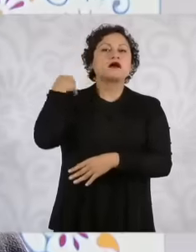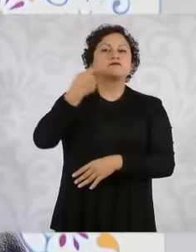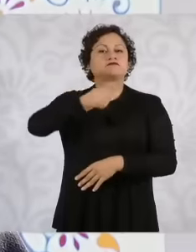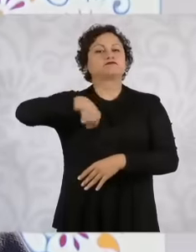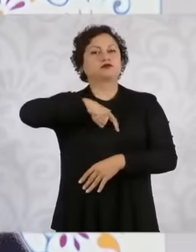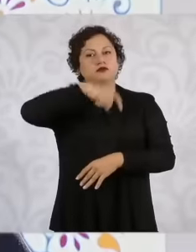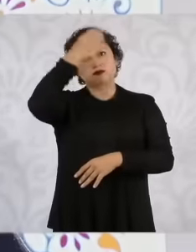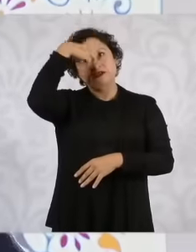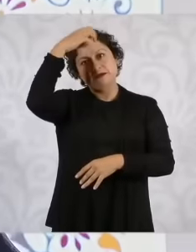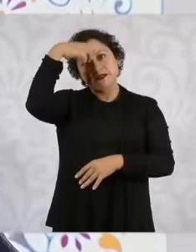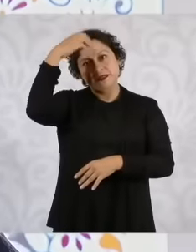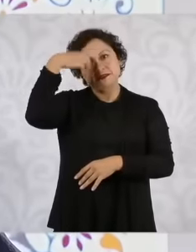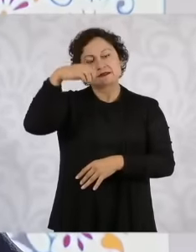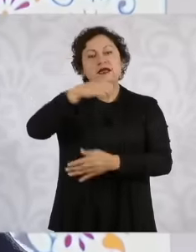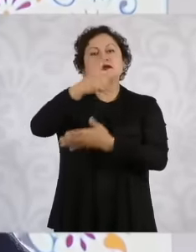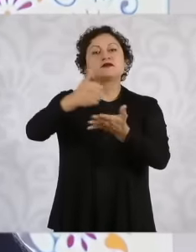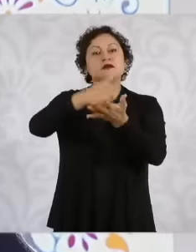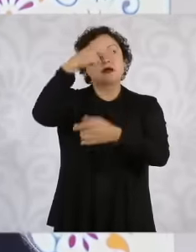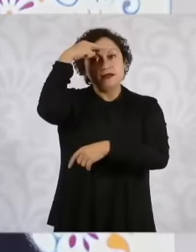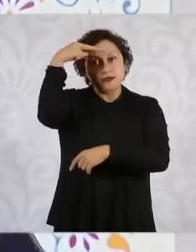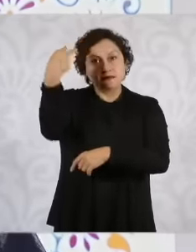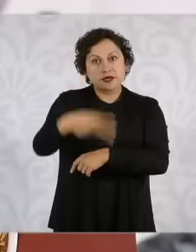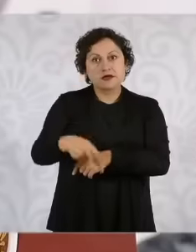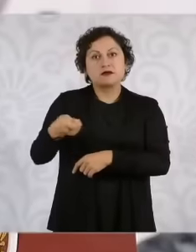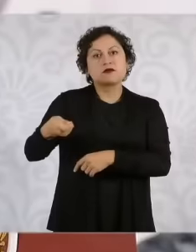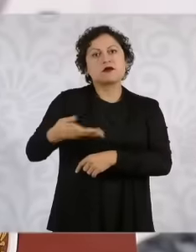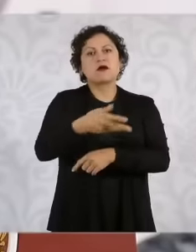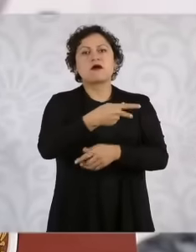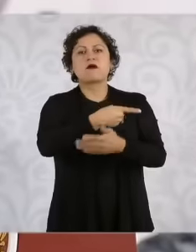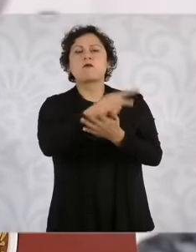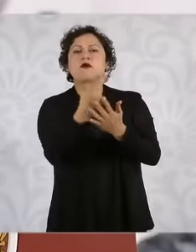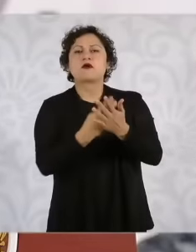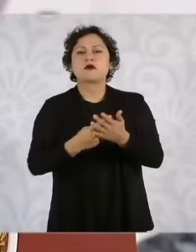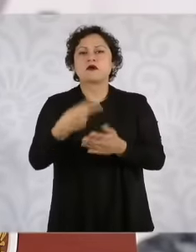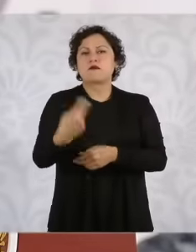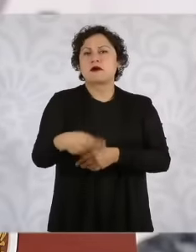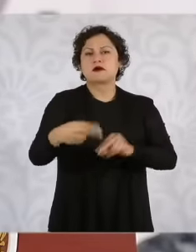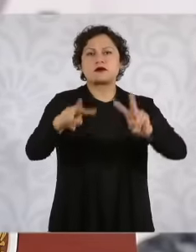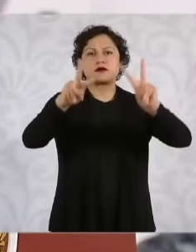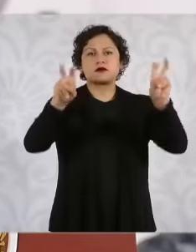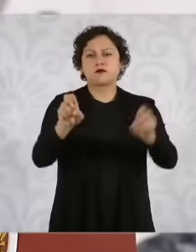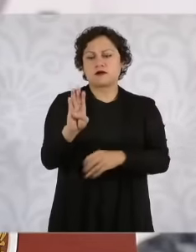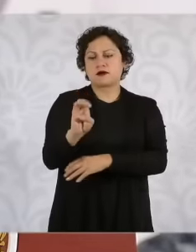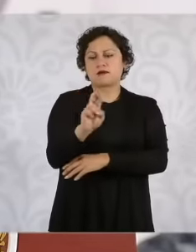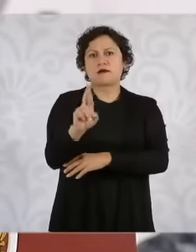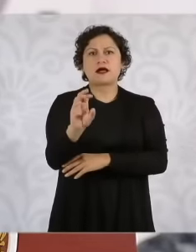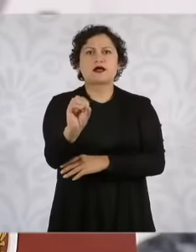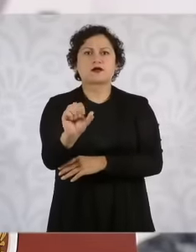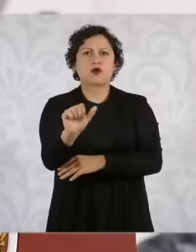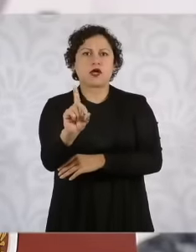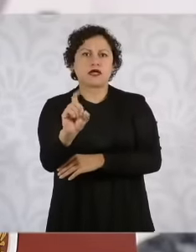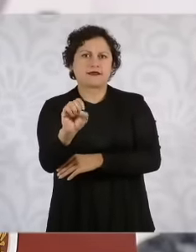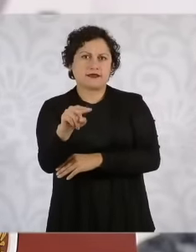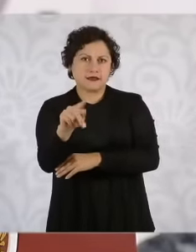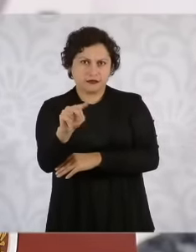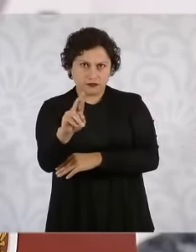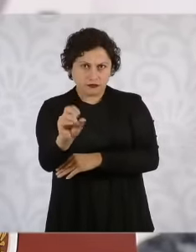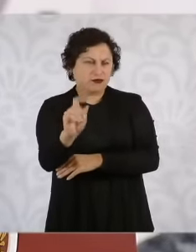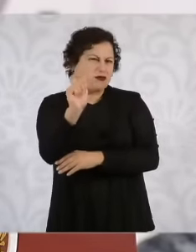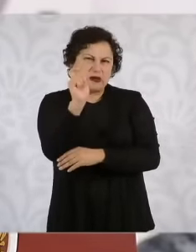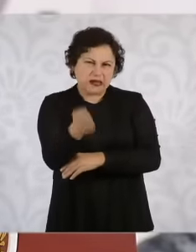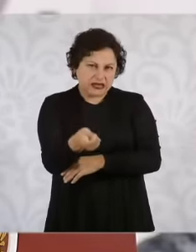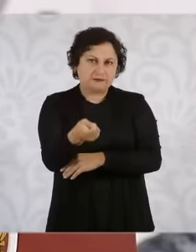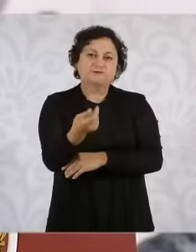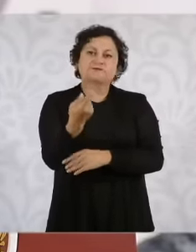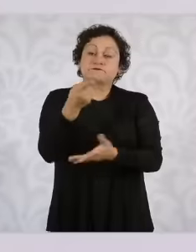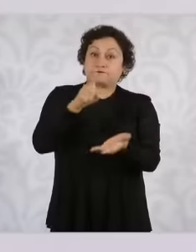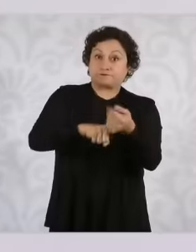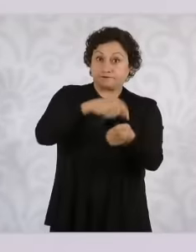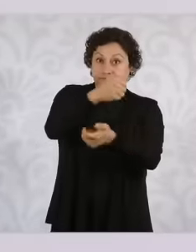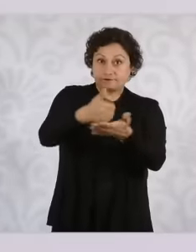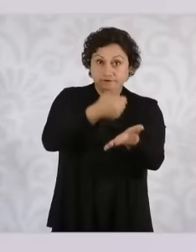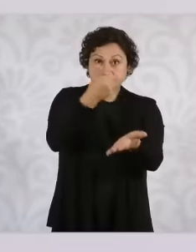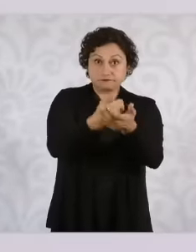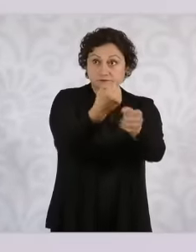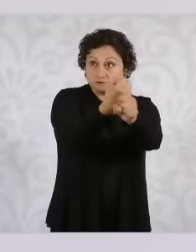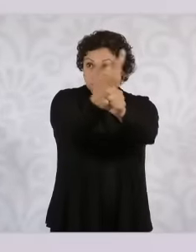interior, all the departments of the city government existed. They joined together to go